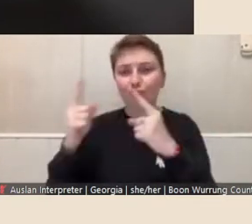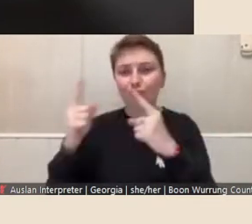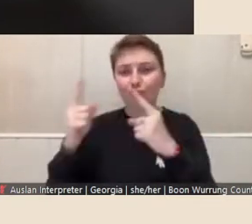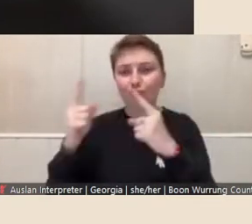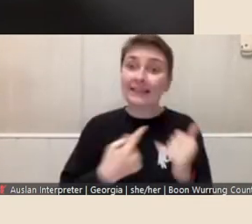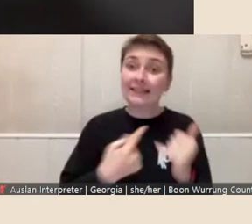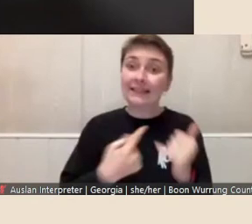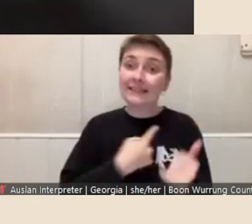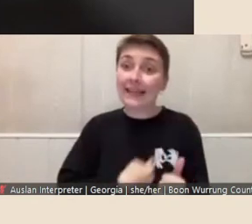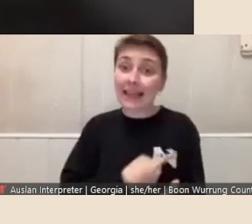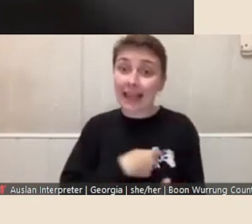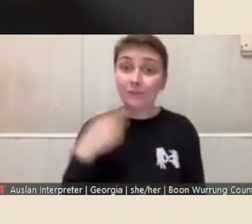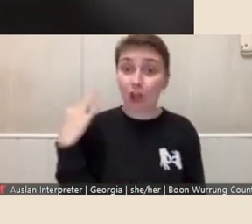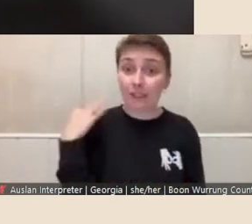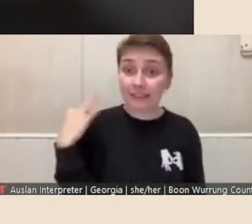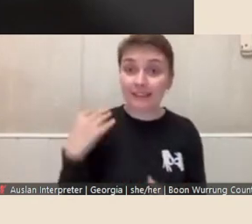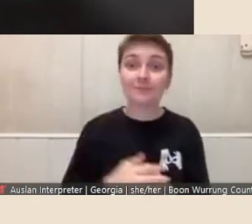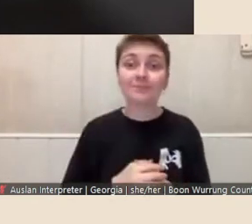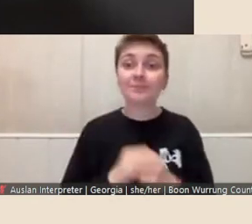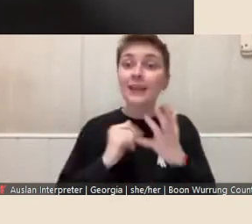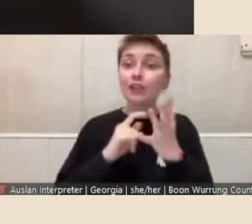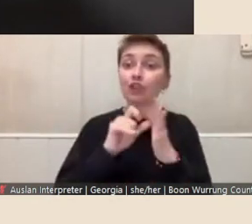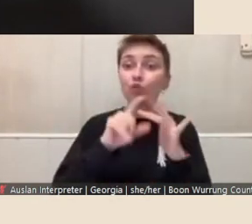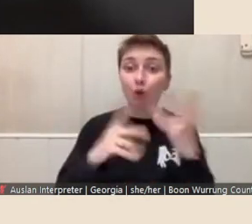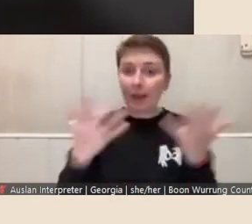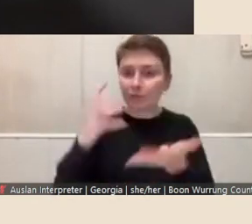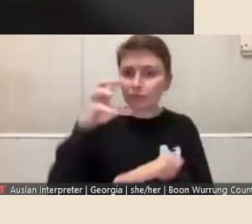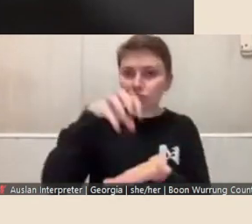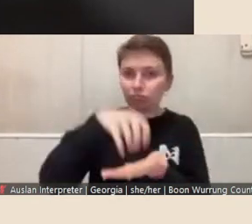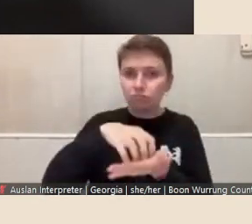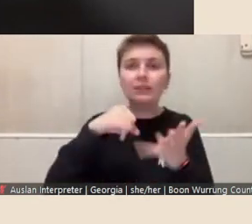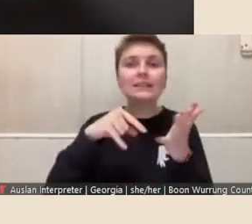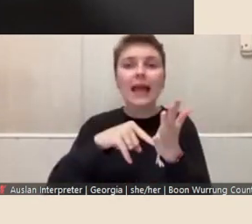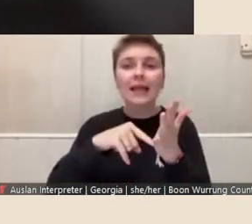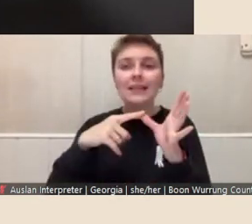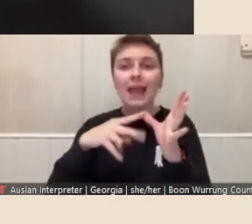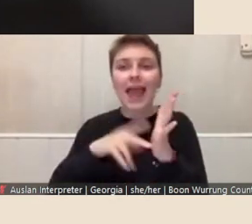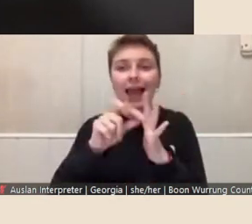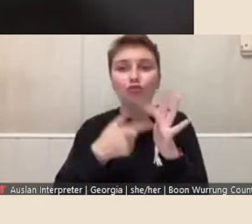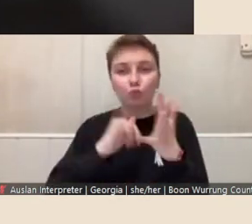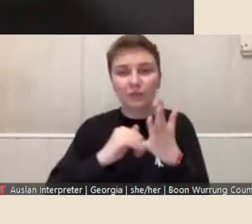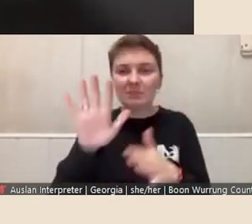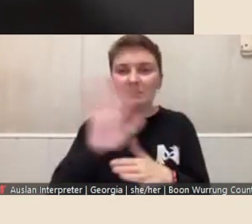The studio is located in St Andrews, that's about 60 minutes North East of Melbourne.